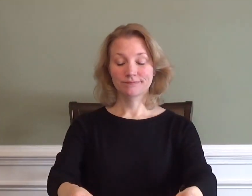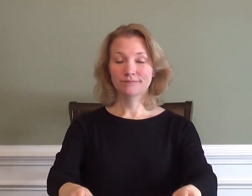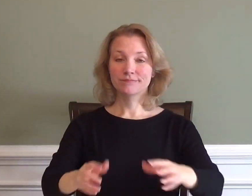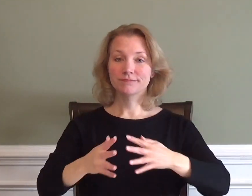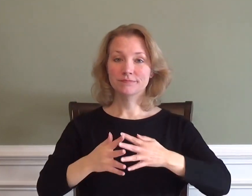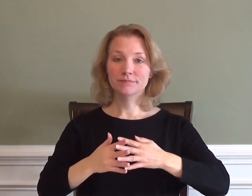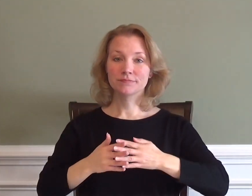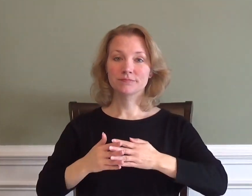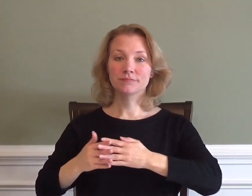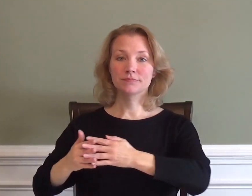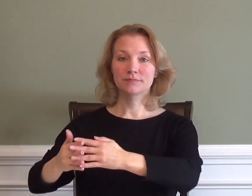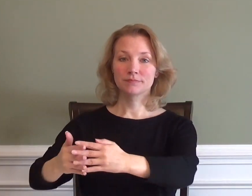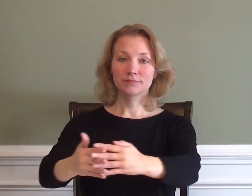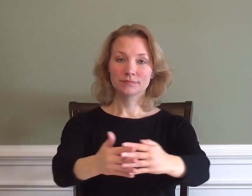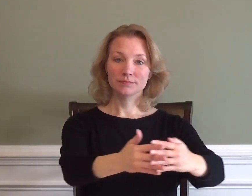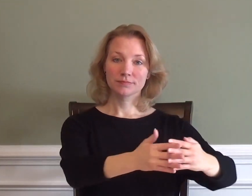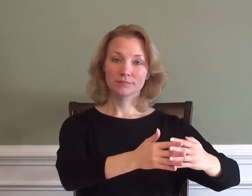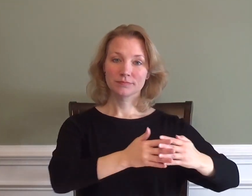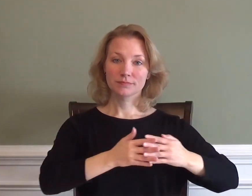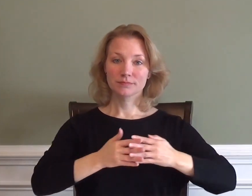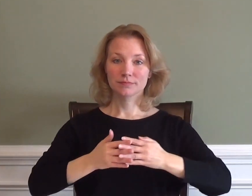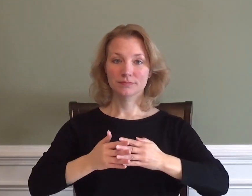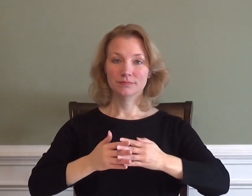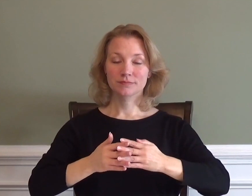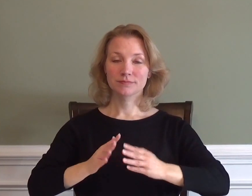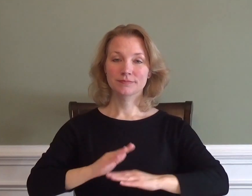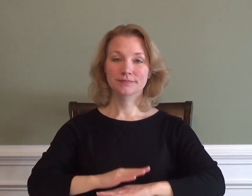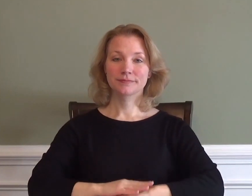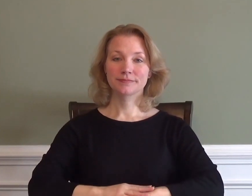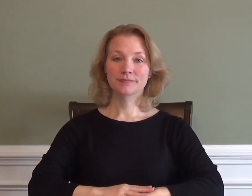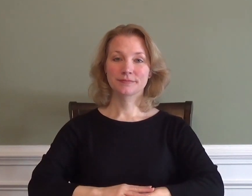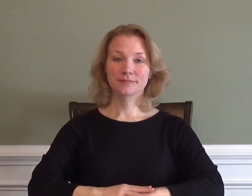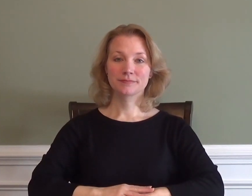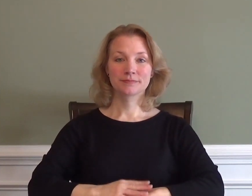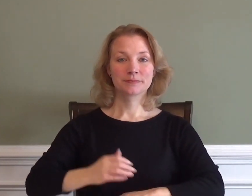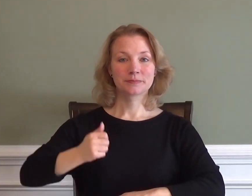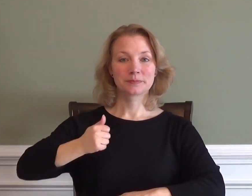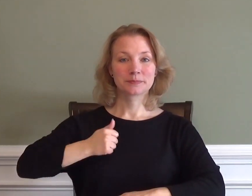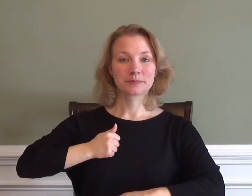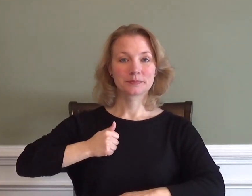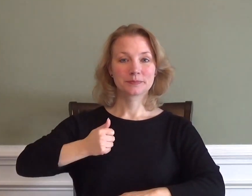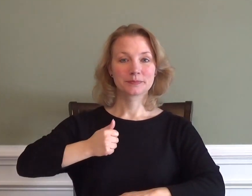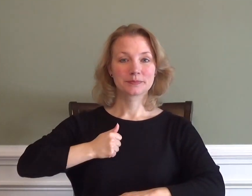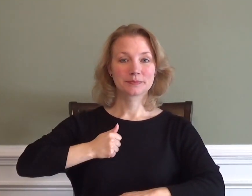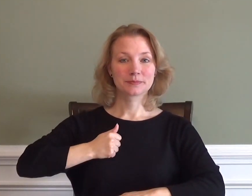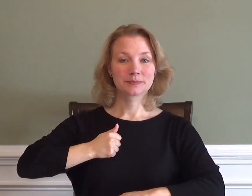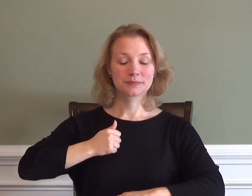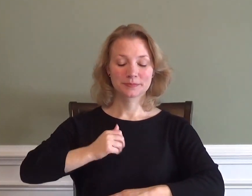AMERICA CANADA